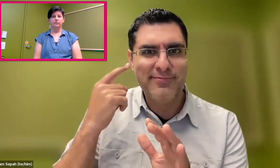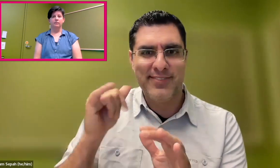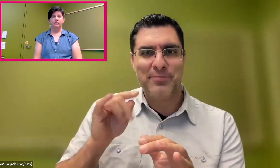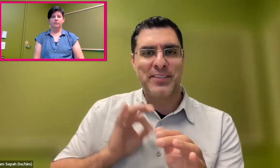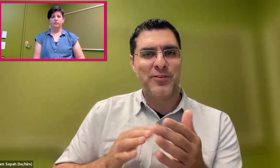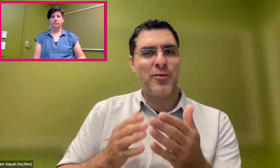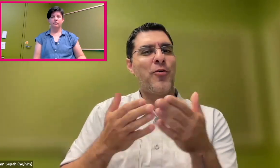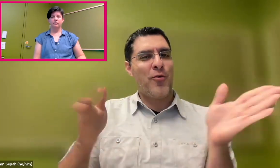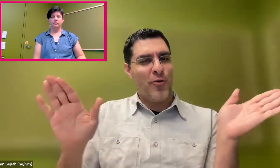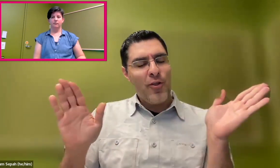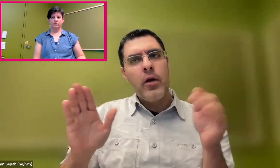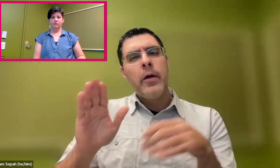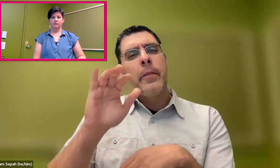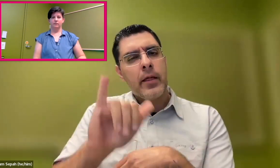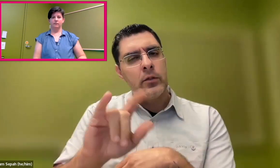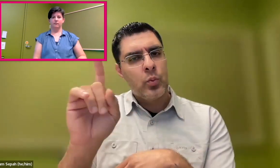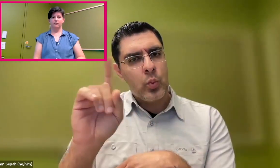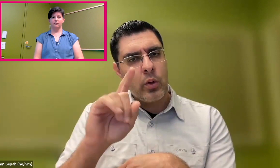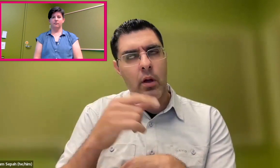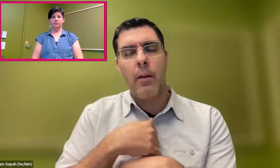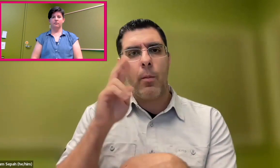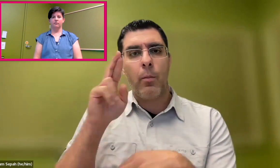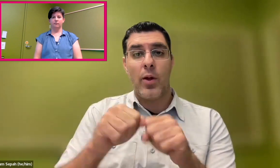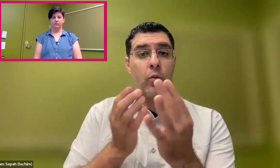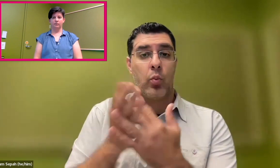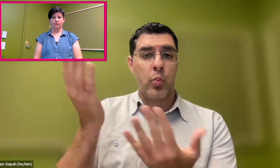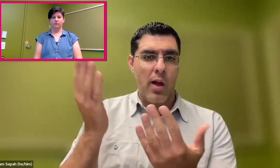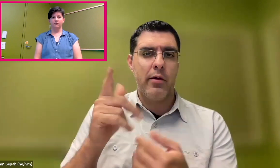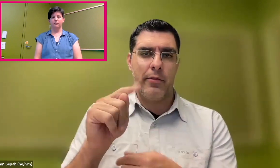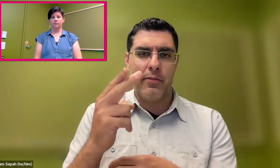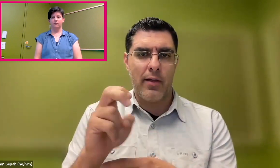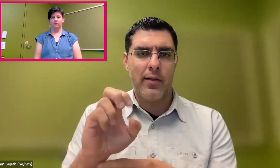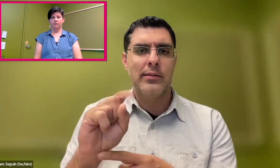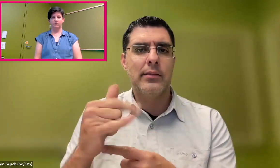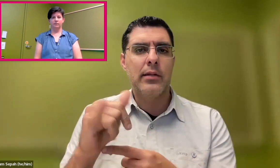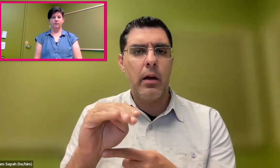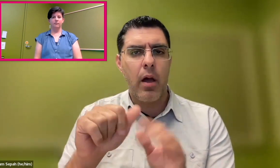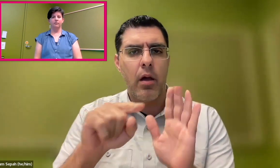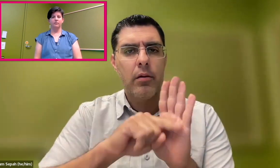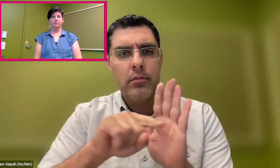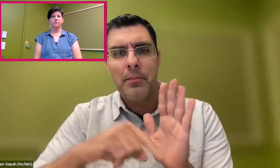were for people who can't hear, but it's for everyone. It's for us. And in terms of a breakthrough, I